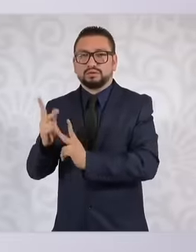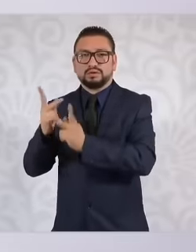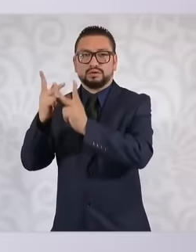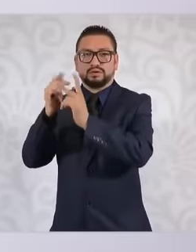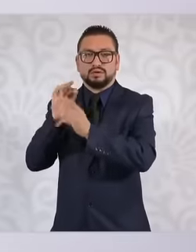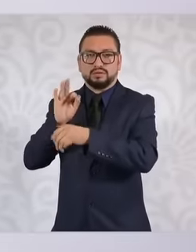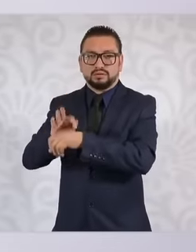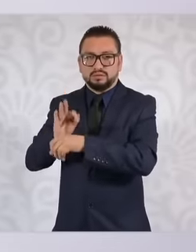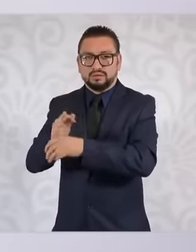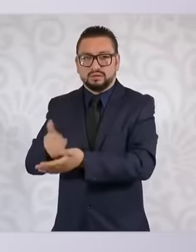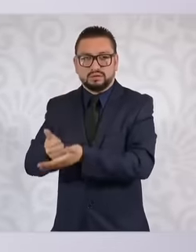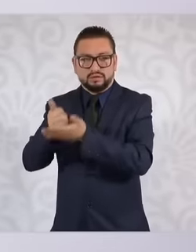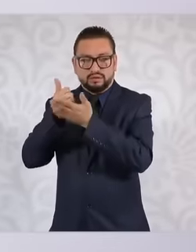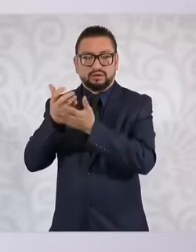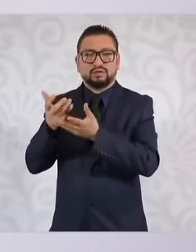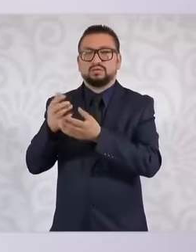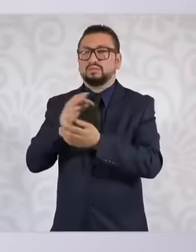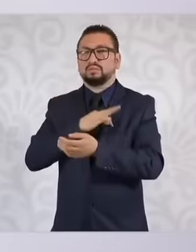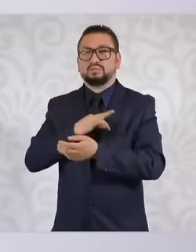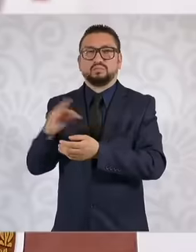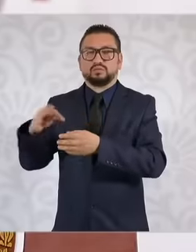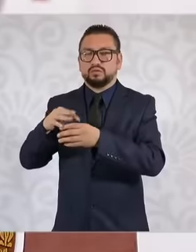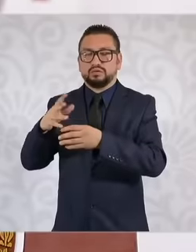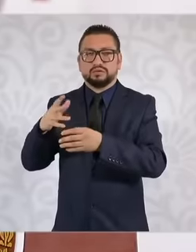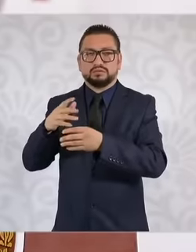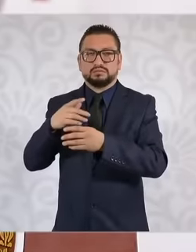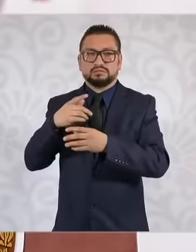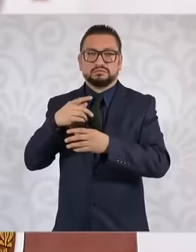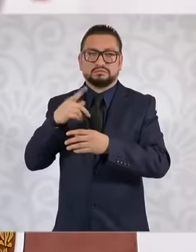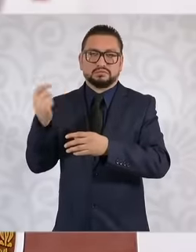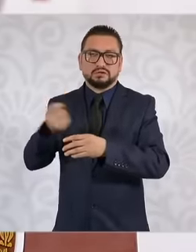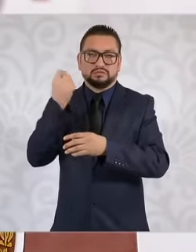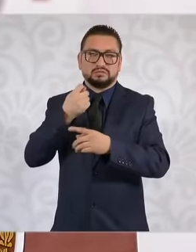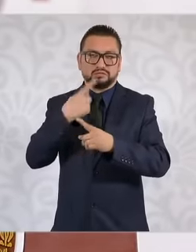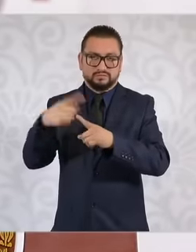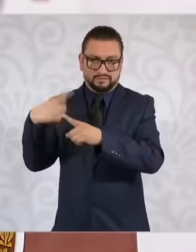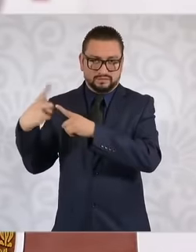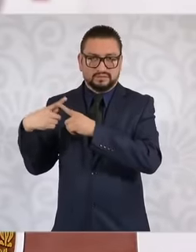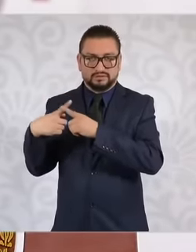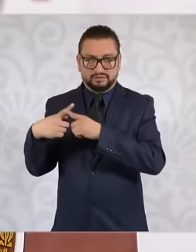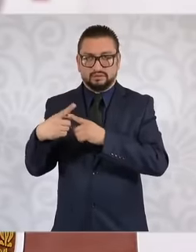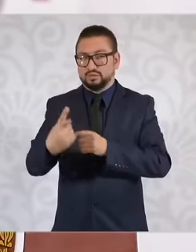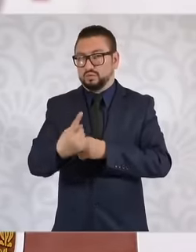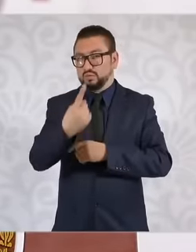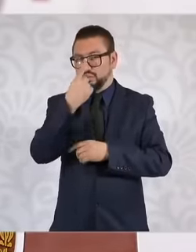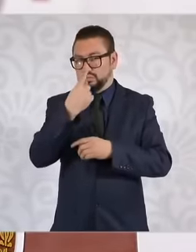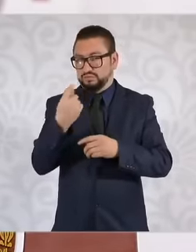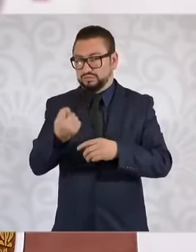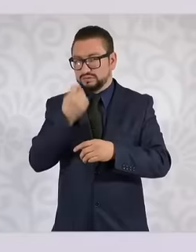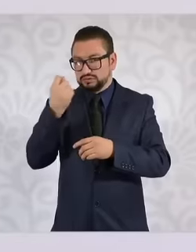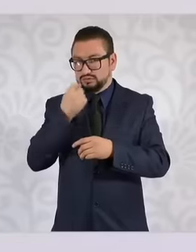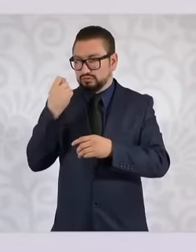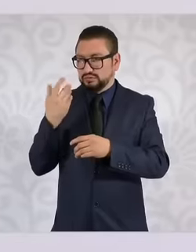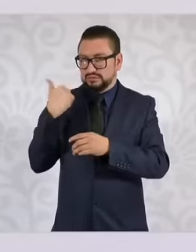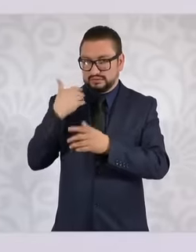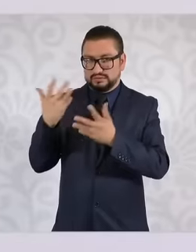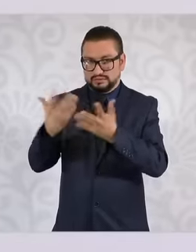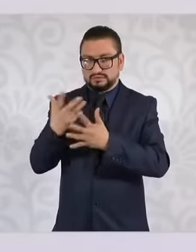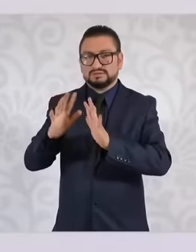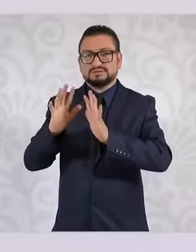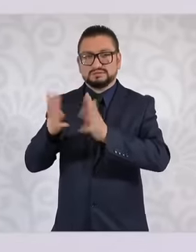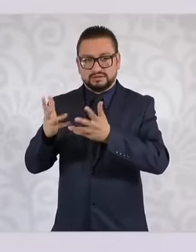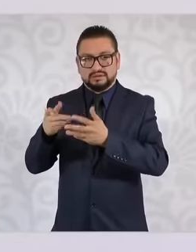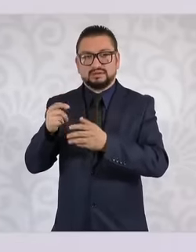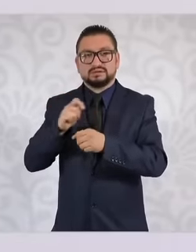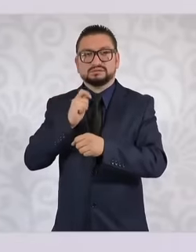it can be used for other technologies a technology that was developed and is already operating is that